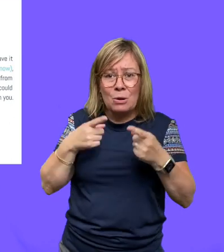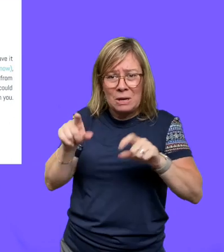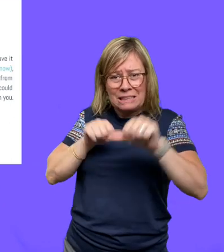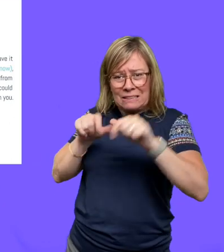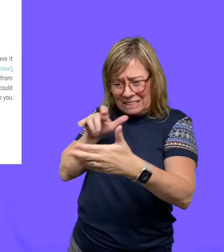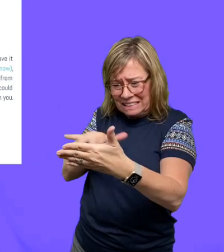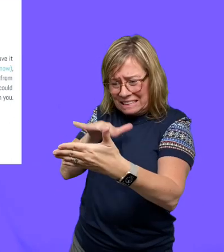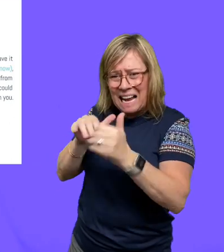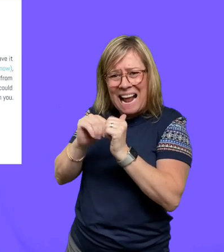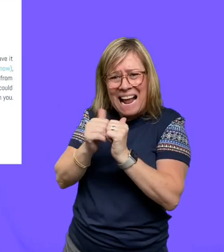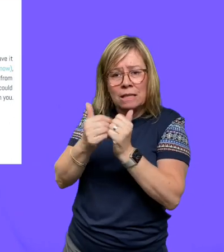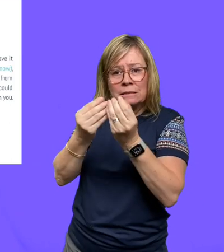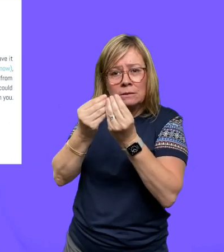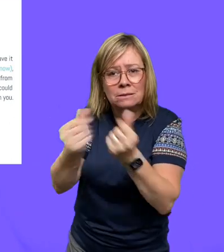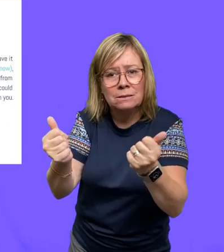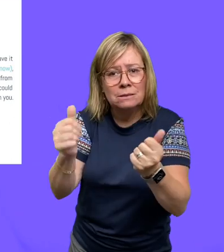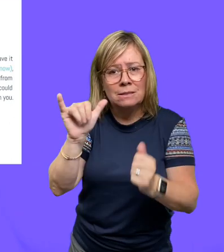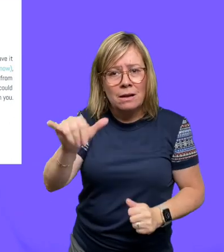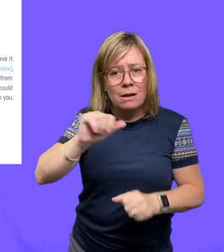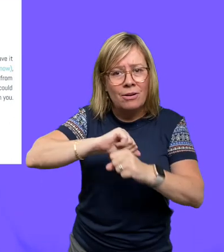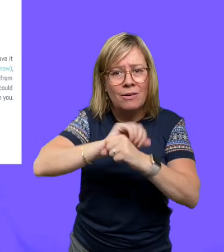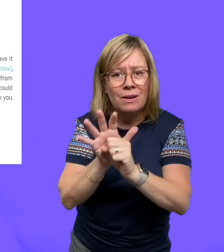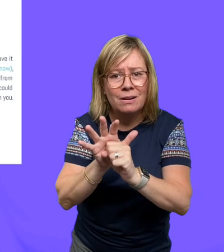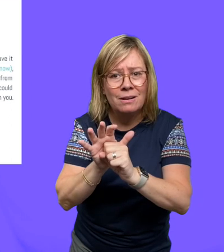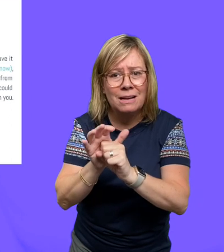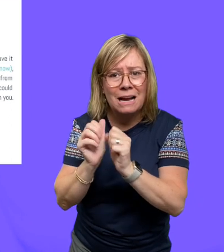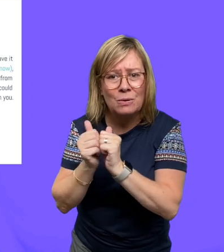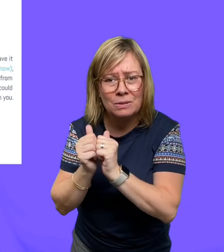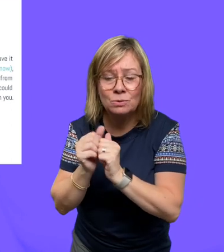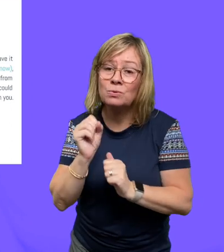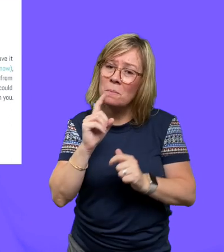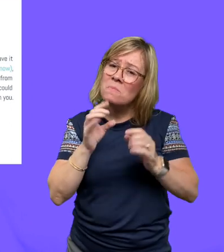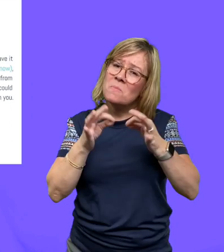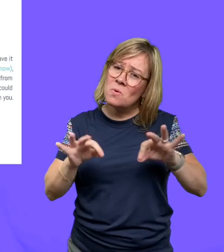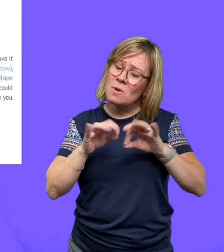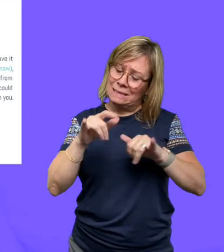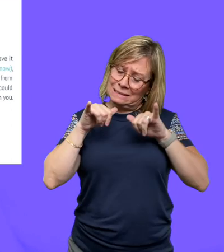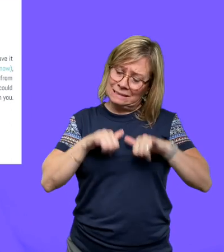spreading. They're still searching for a vaccination, so it's so important that